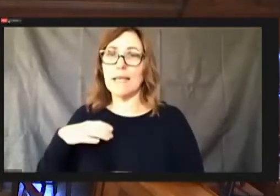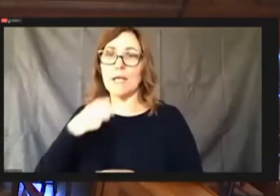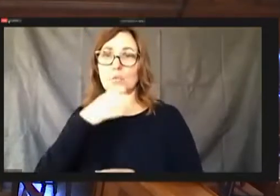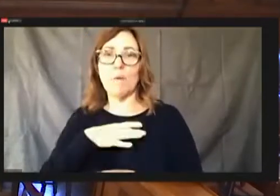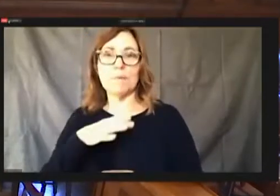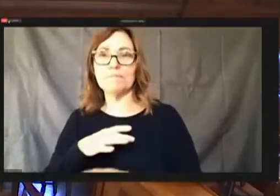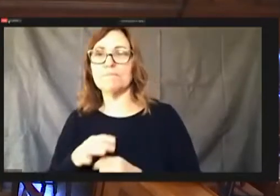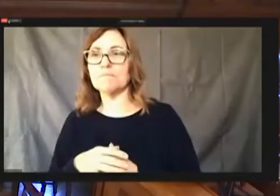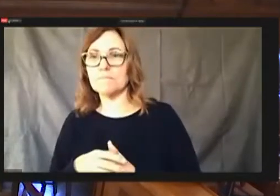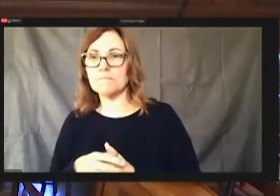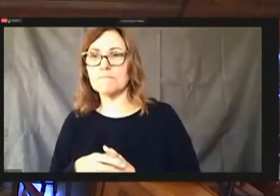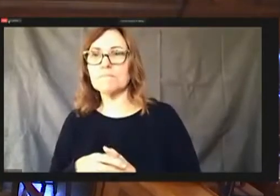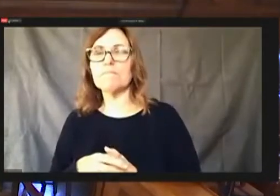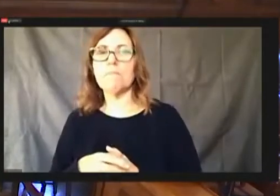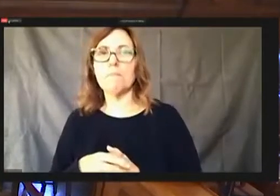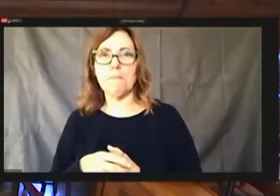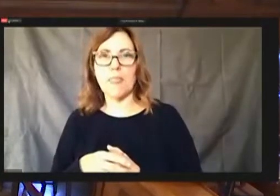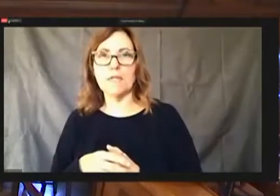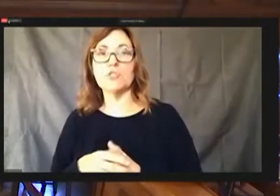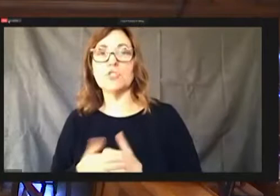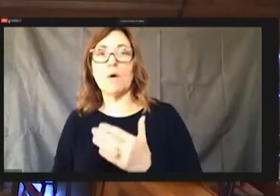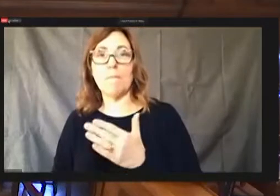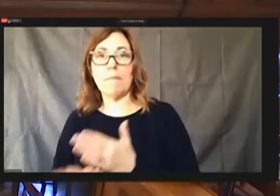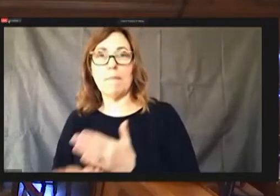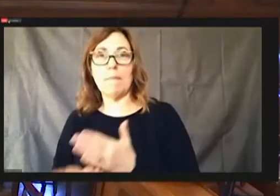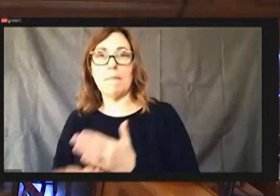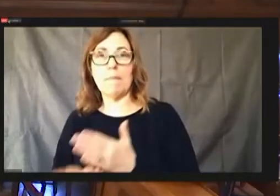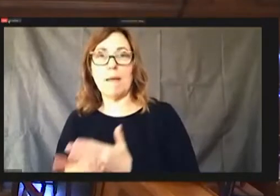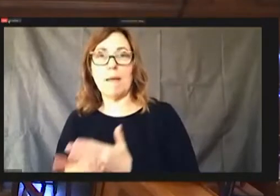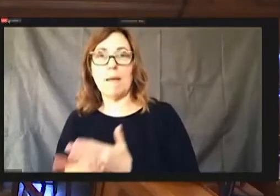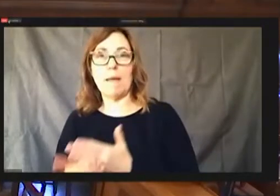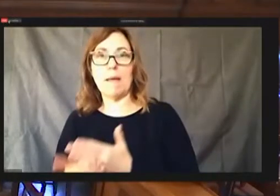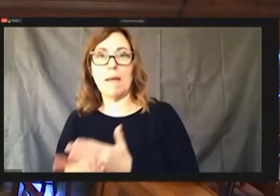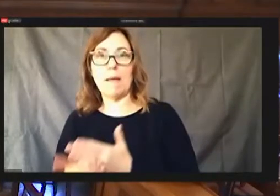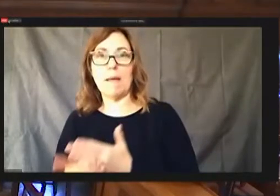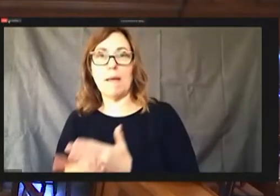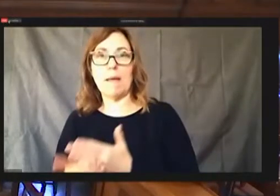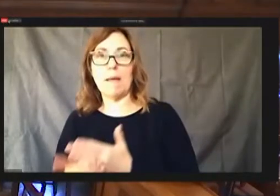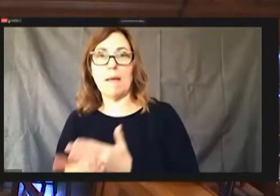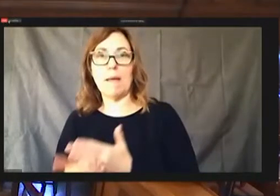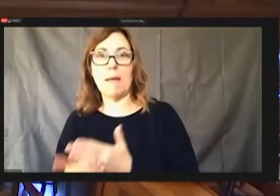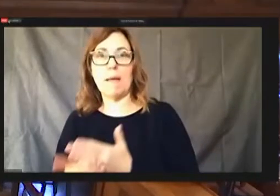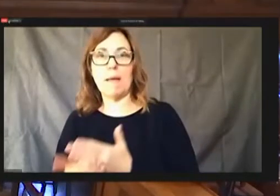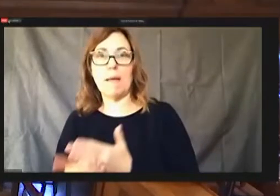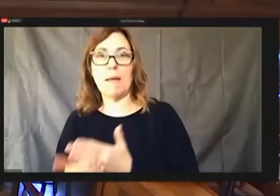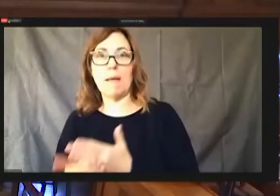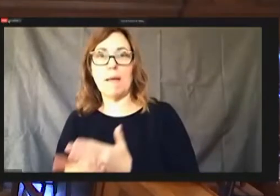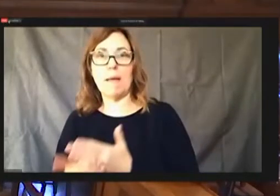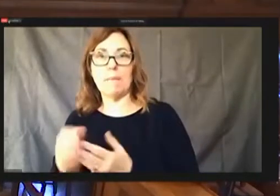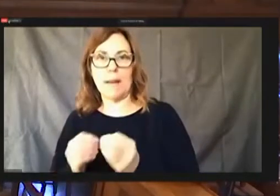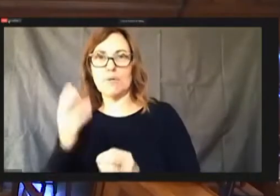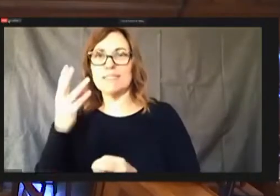Reading amendment number iPod ads free seasonal workers for you around food distribution Nazi